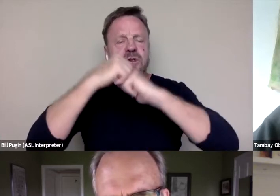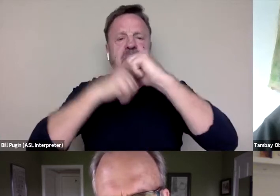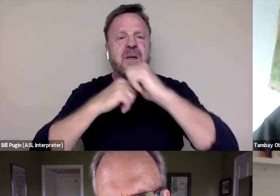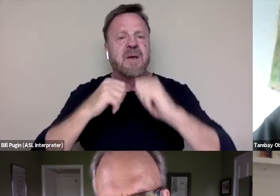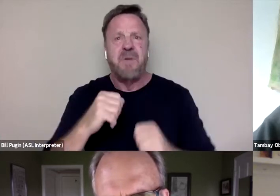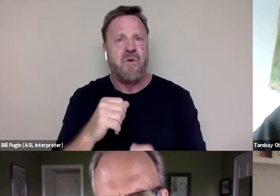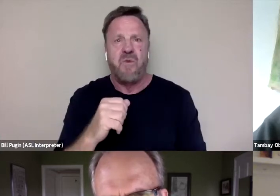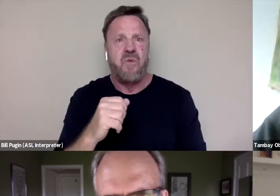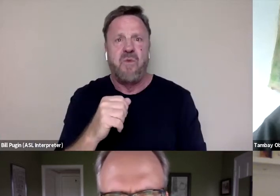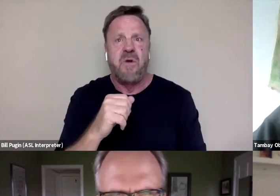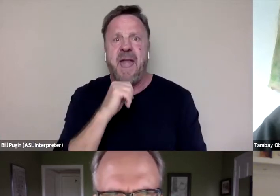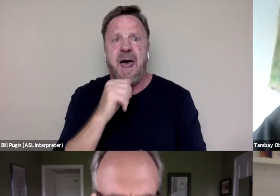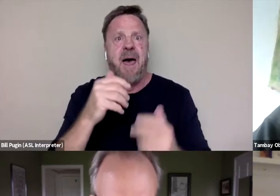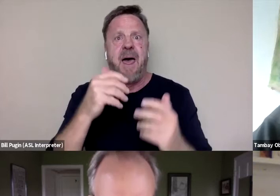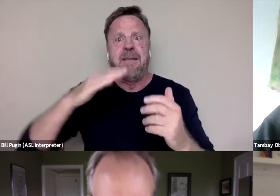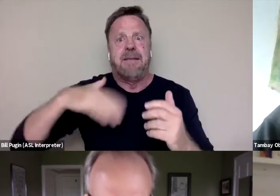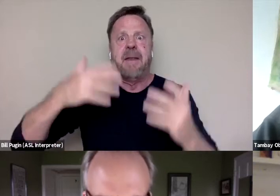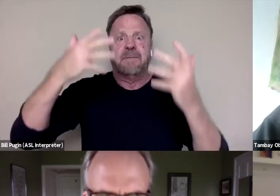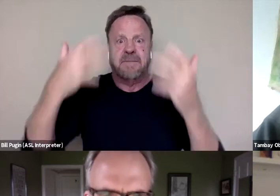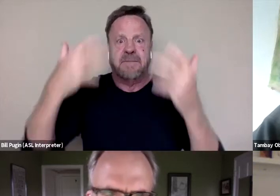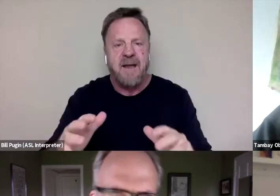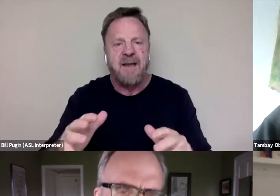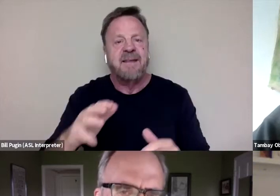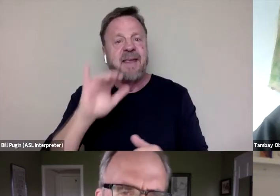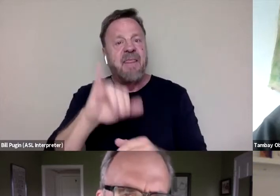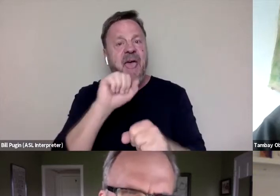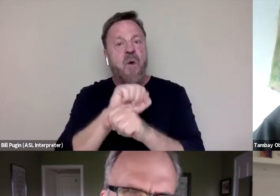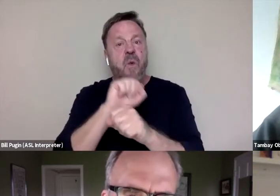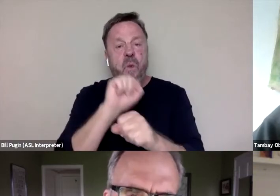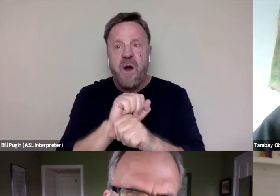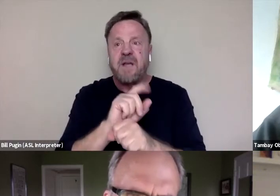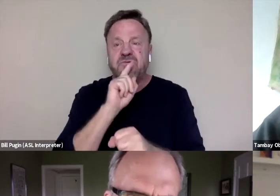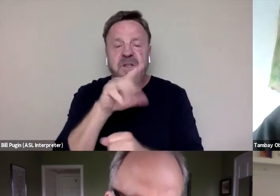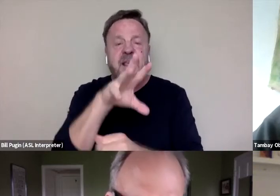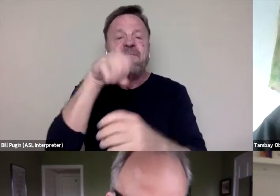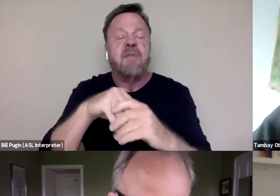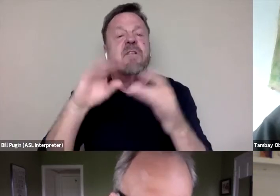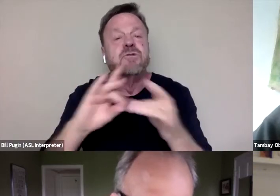And that work is sort of inherent to the story of what it means for America